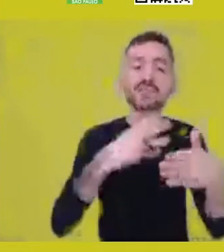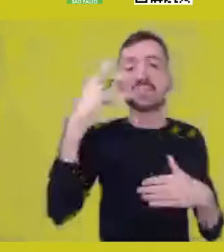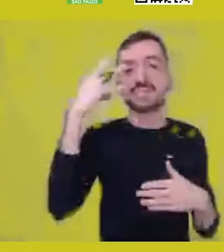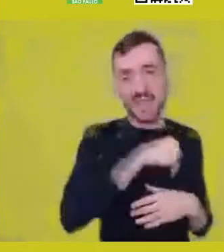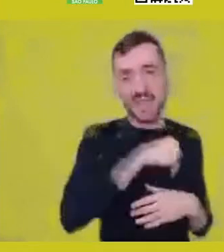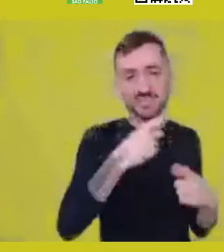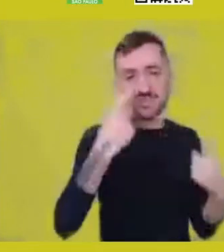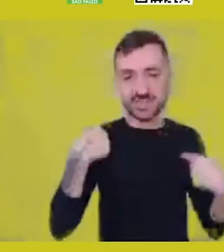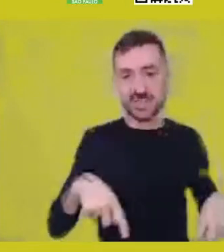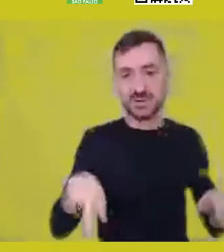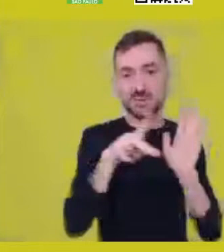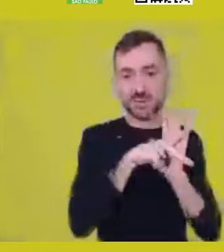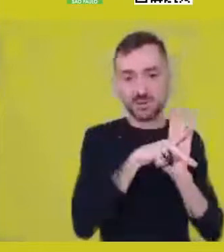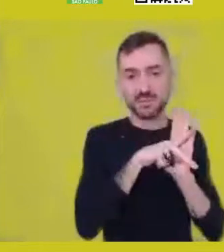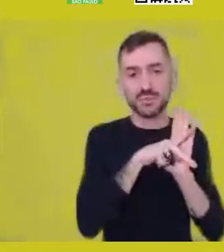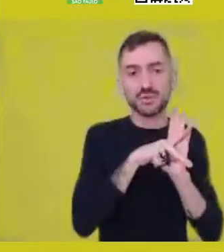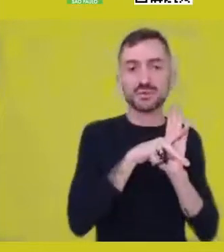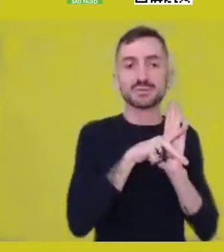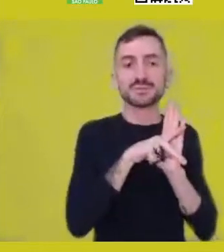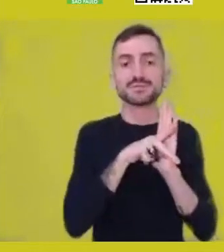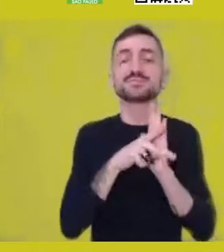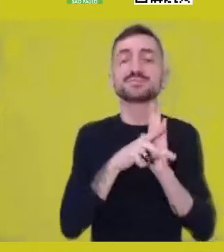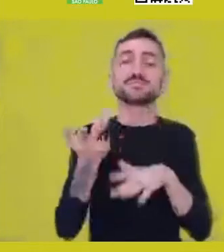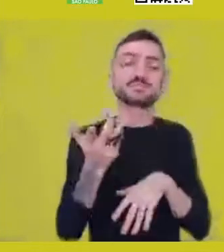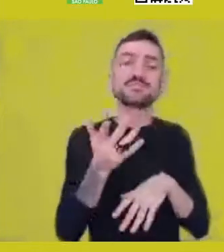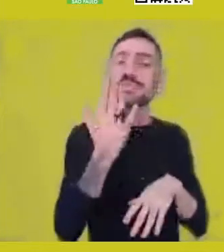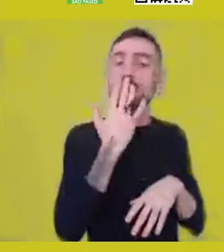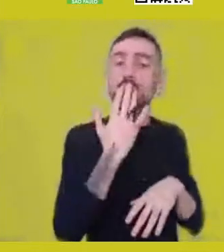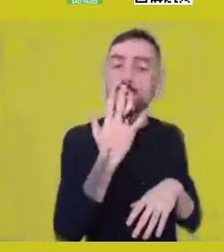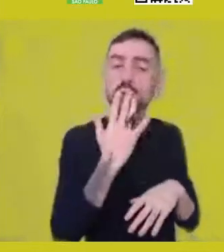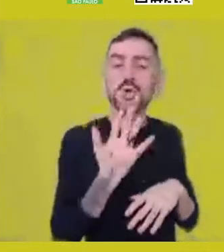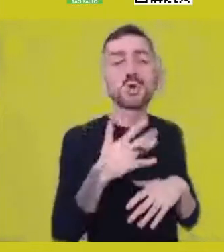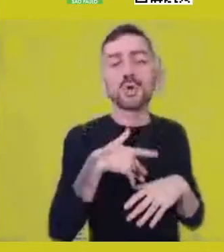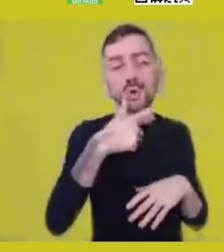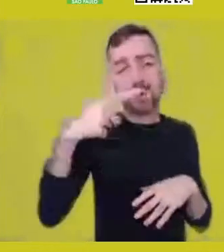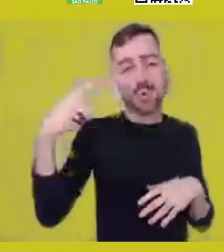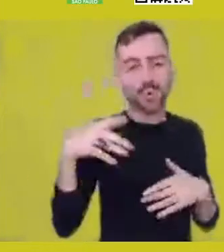with the colors, so, this whole aesthetic component